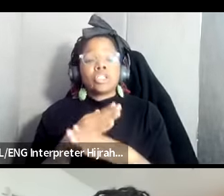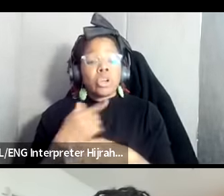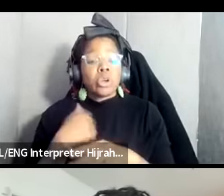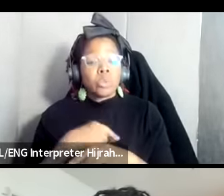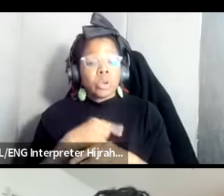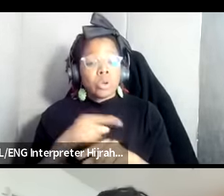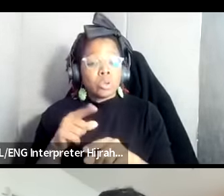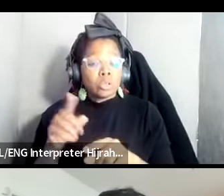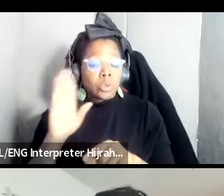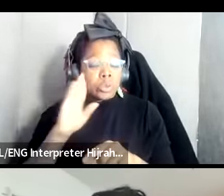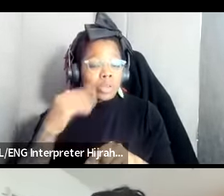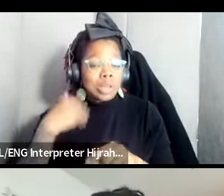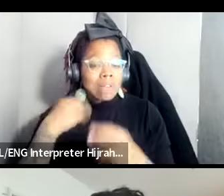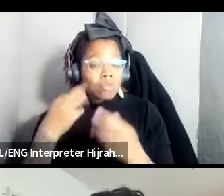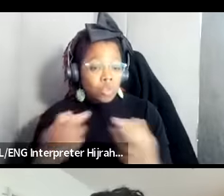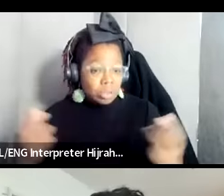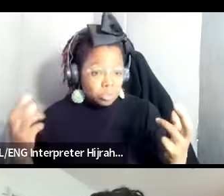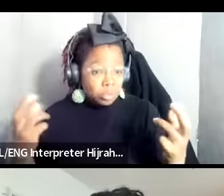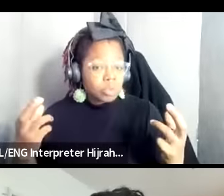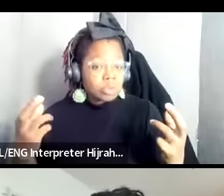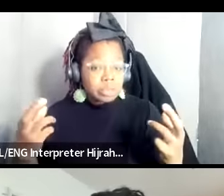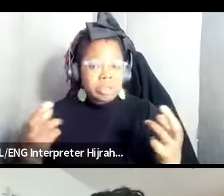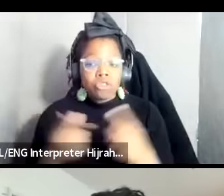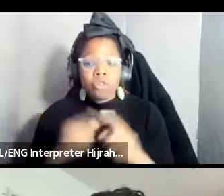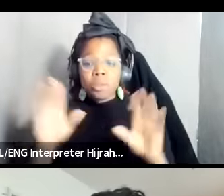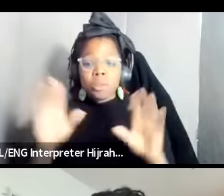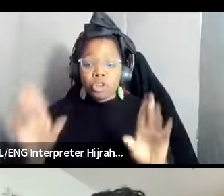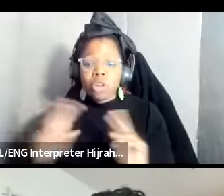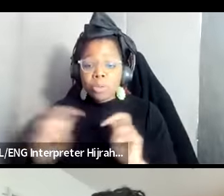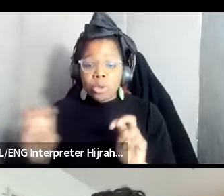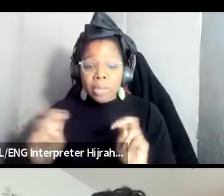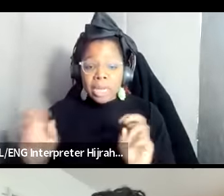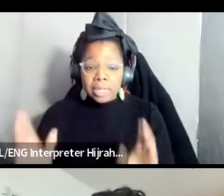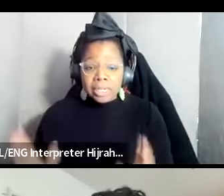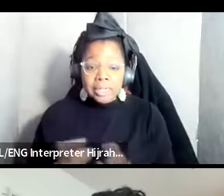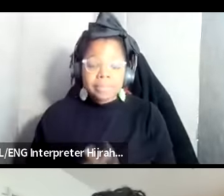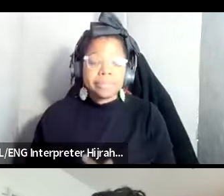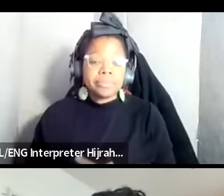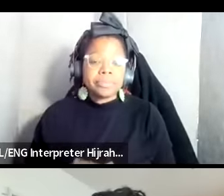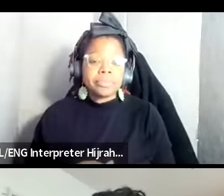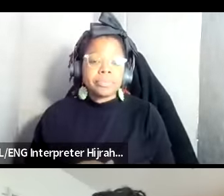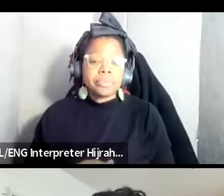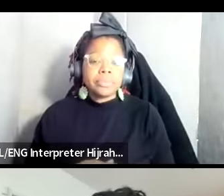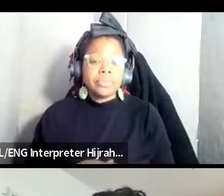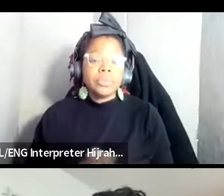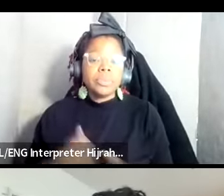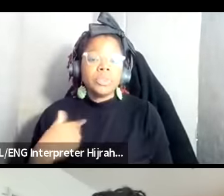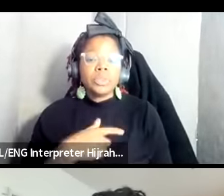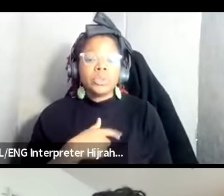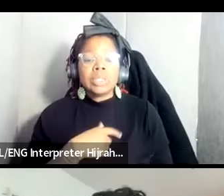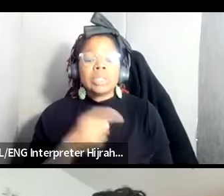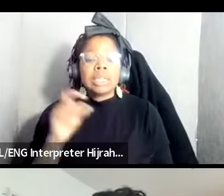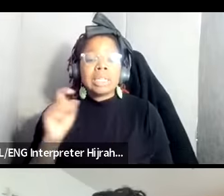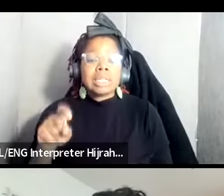resources that the incredible panelists have listed because we need to we need to keep on